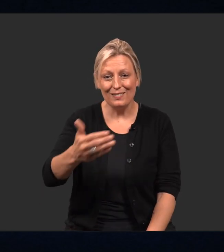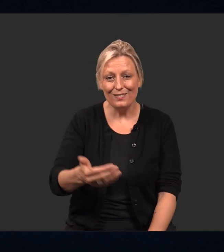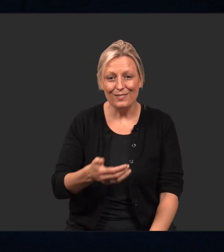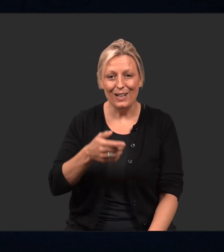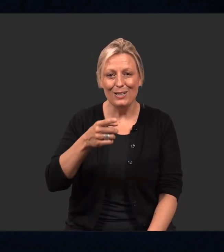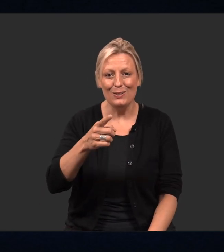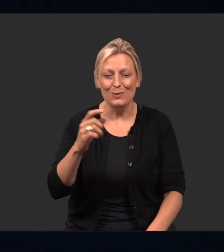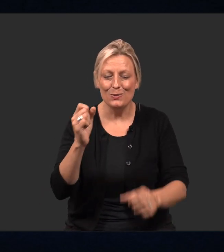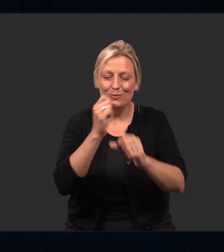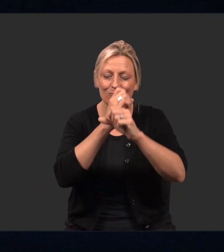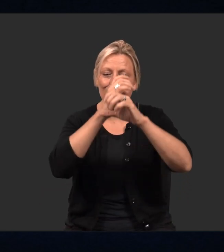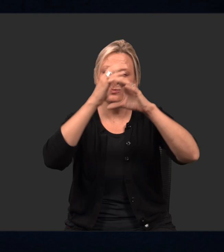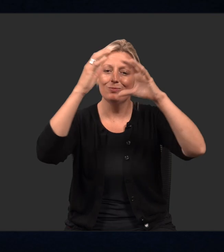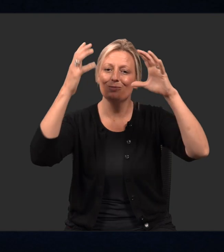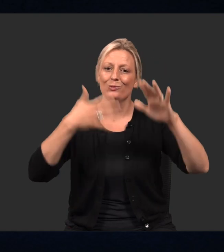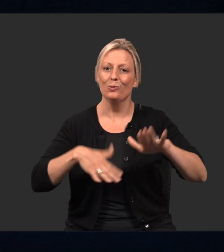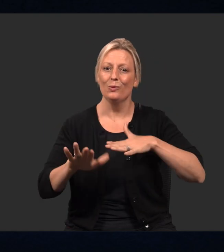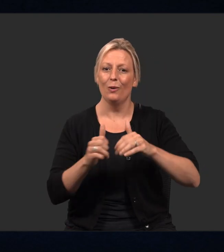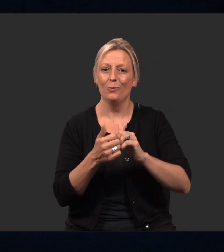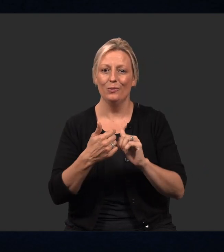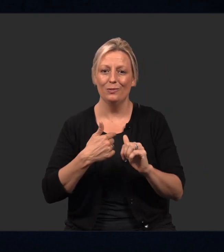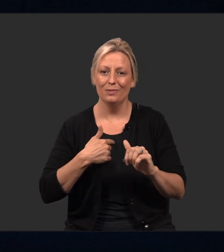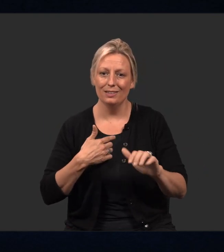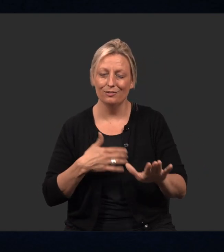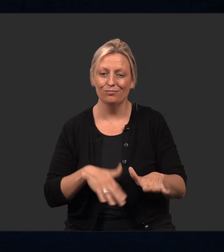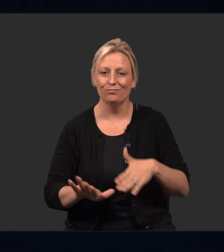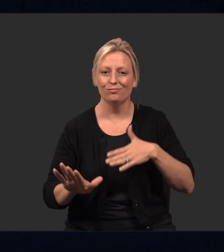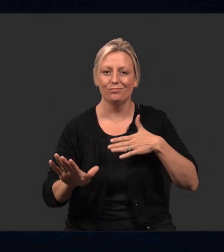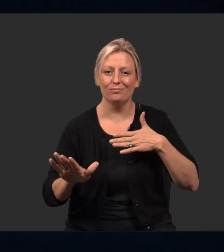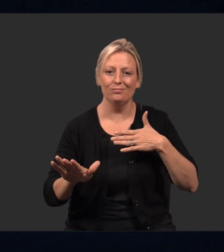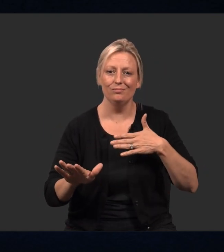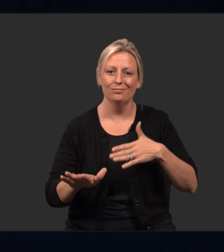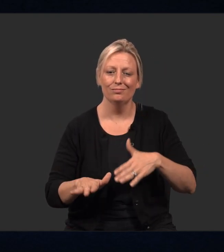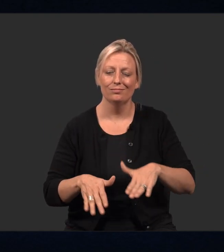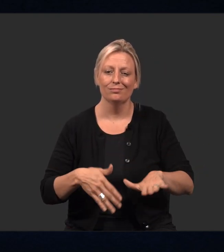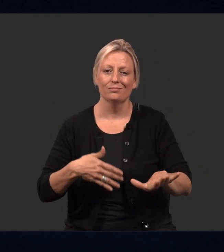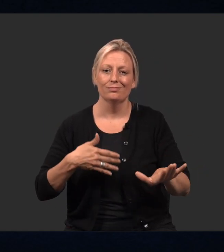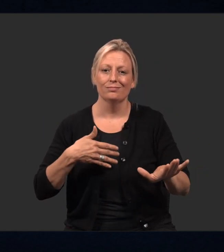I invite you to imagine yourself taking a walk with me.